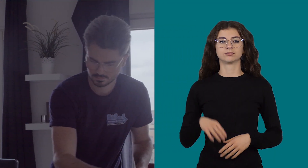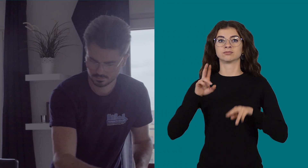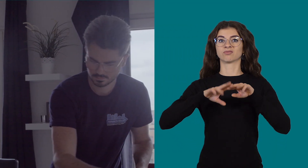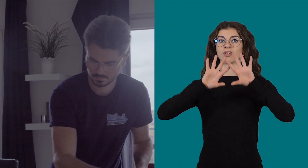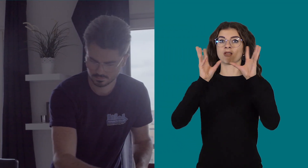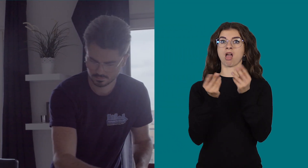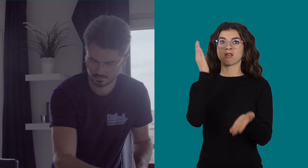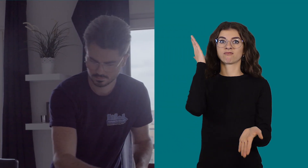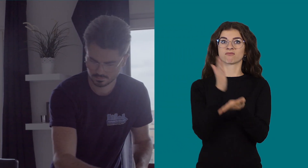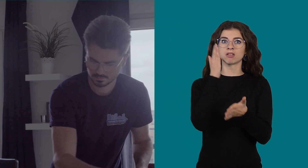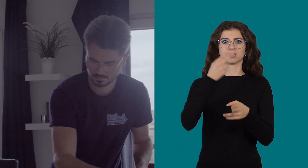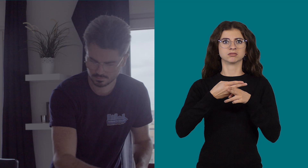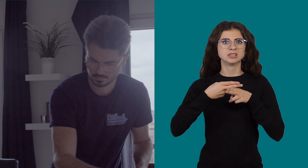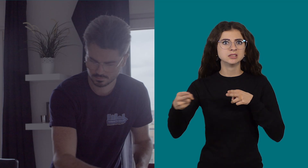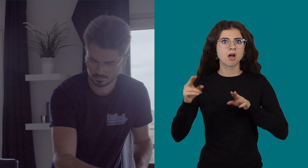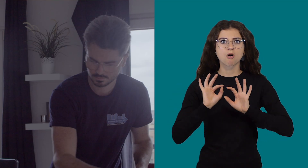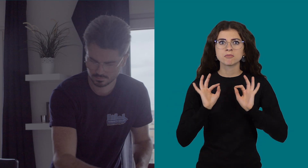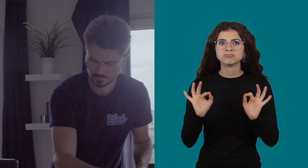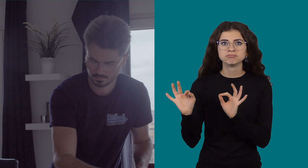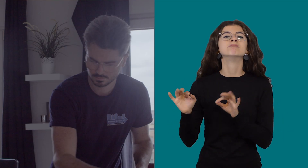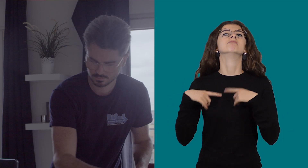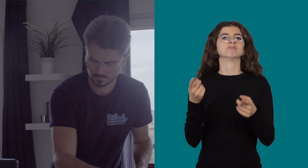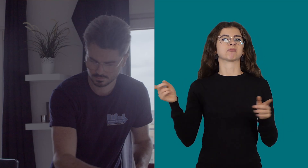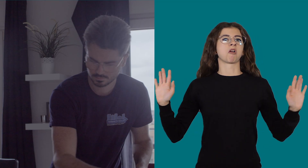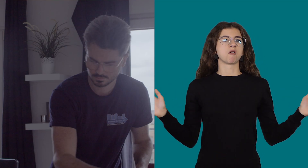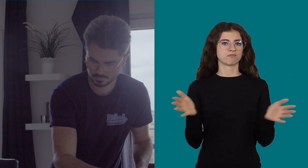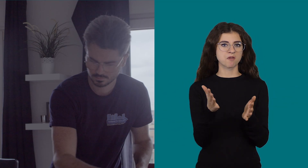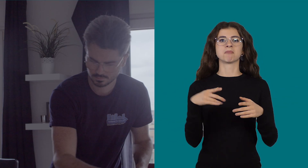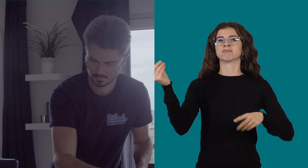Once everything is ready and clean, Jordy cleans up,